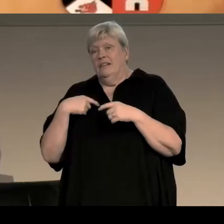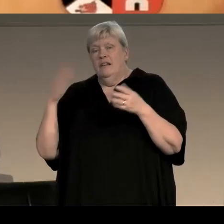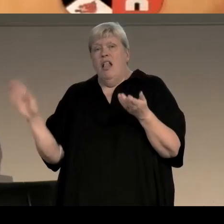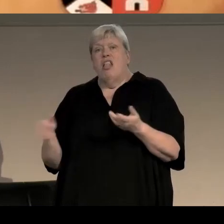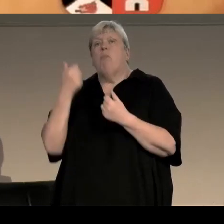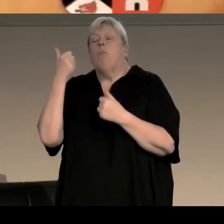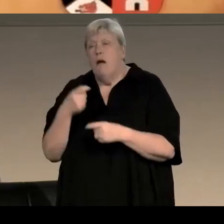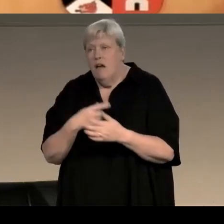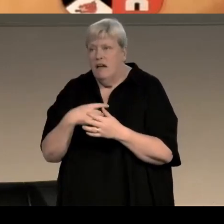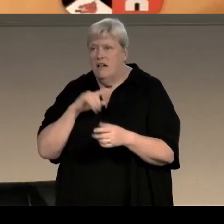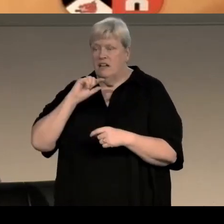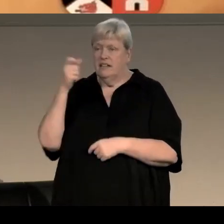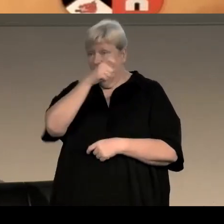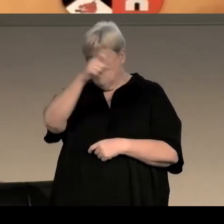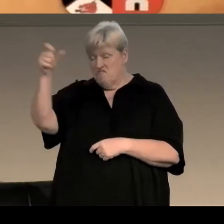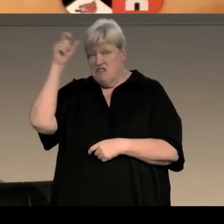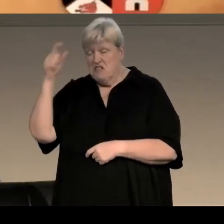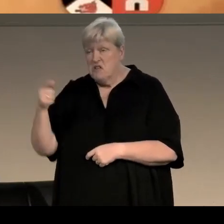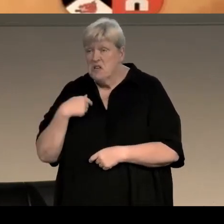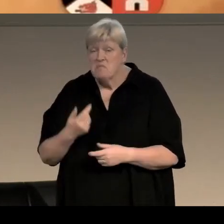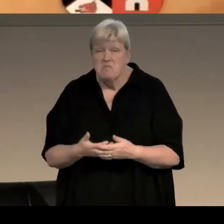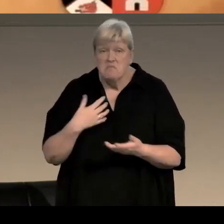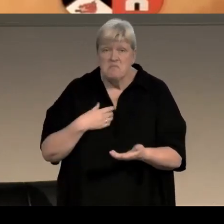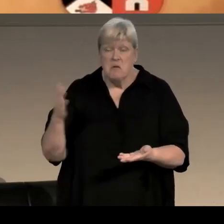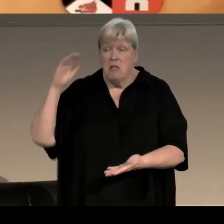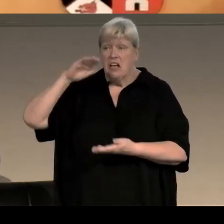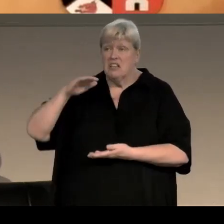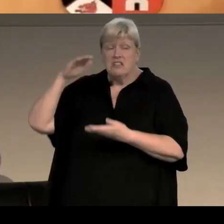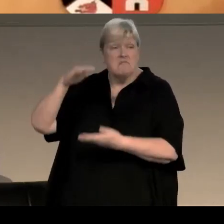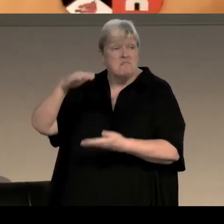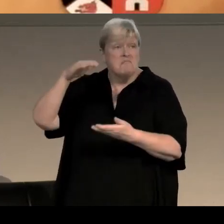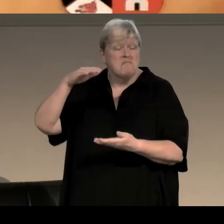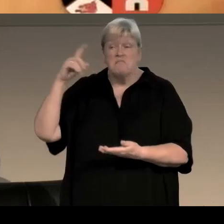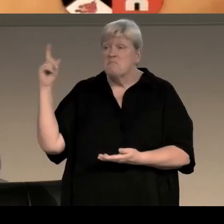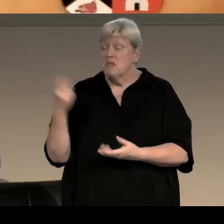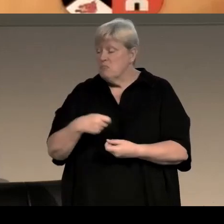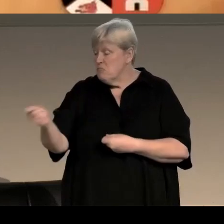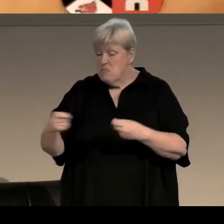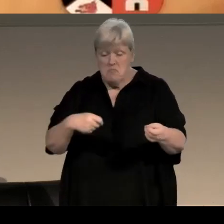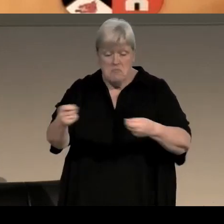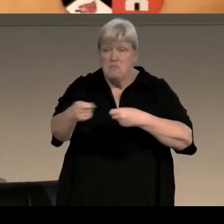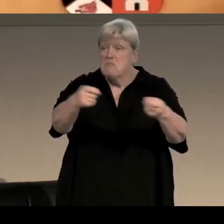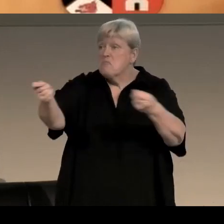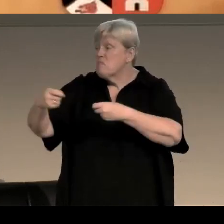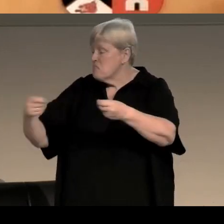and the conductor staggered through, loaded with a pile of blankets. As he approached, he distributed them among the handful of other passengers.